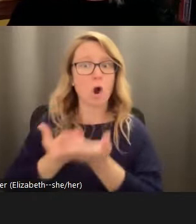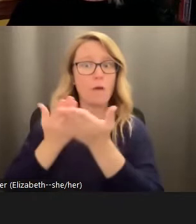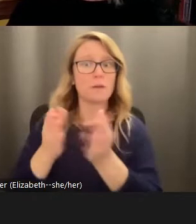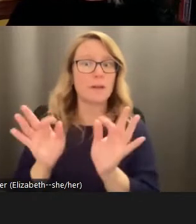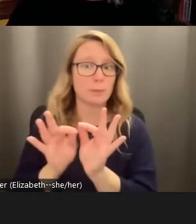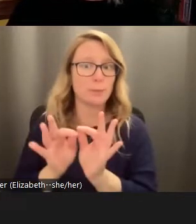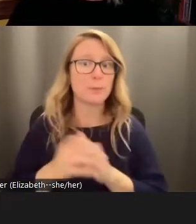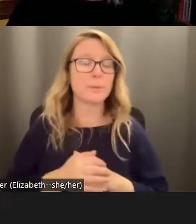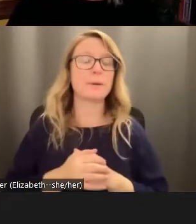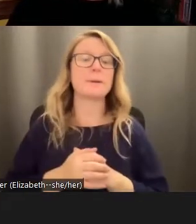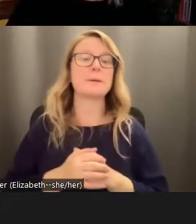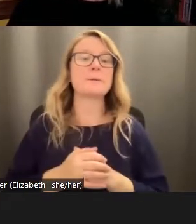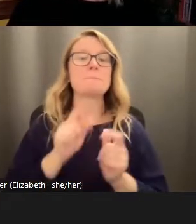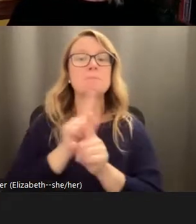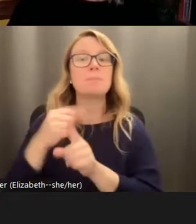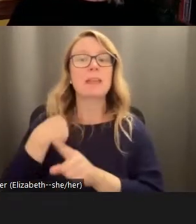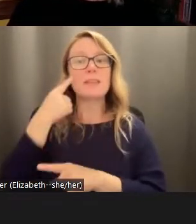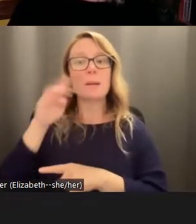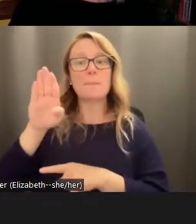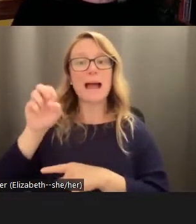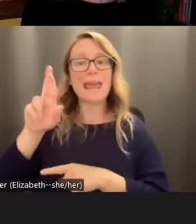think that that binary thinking is one of the things that has